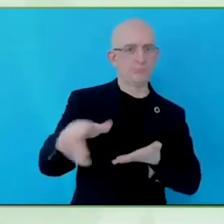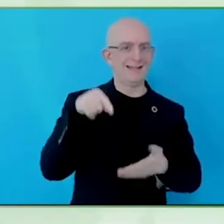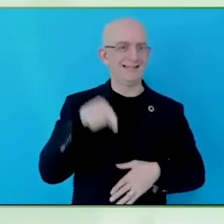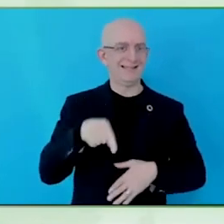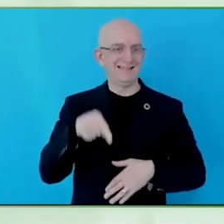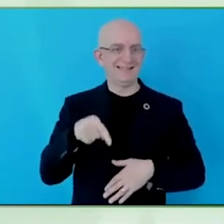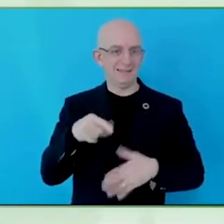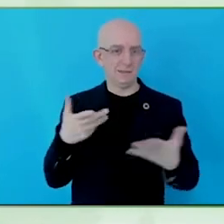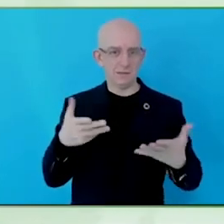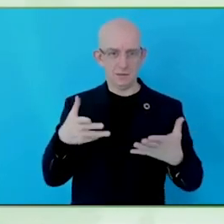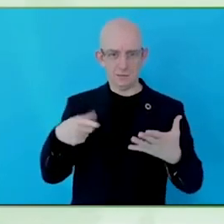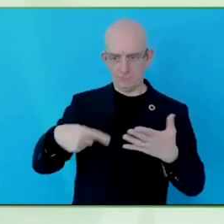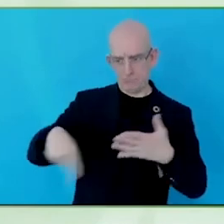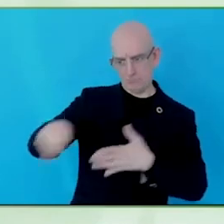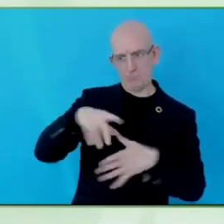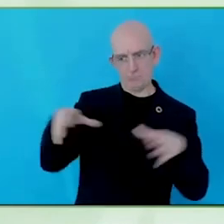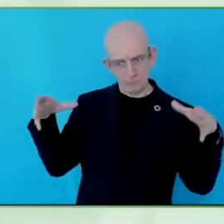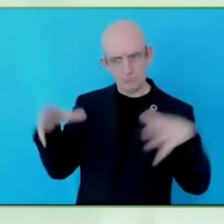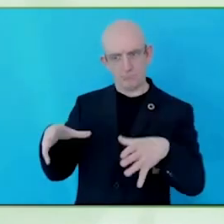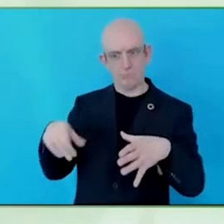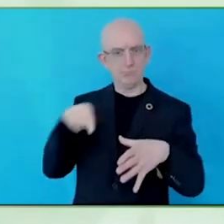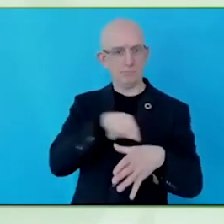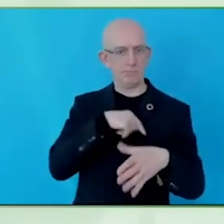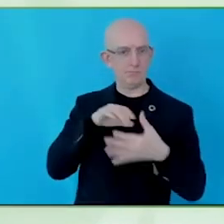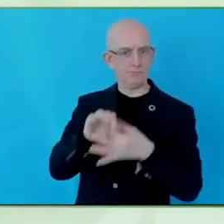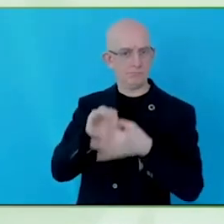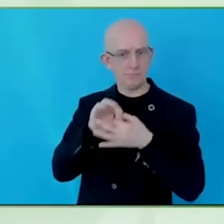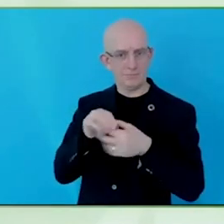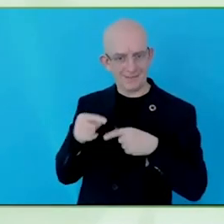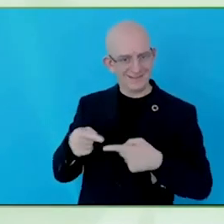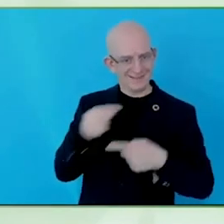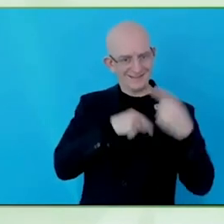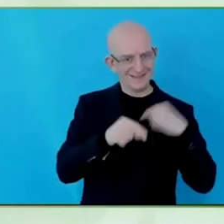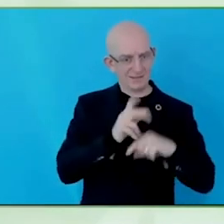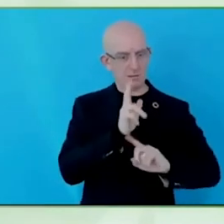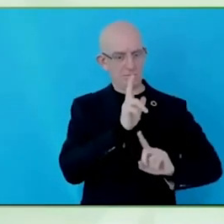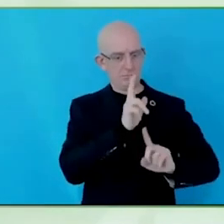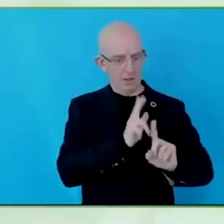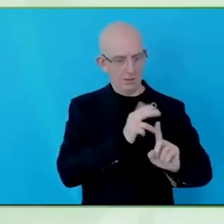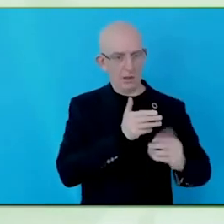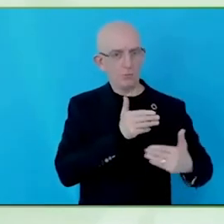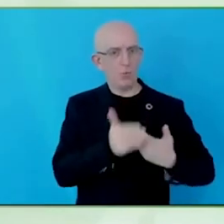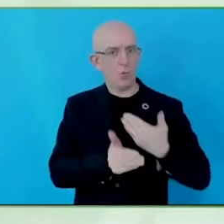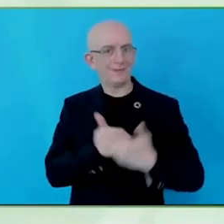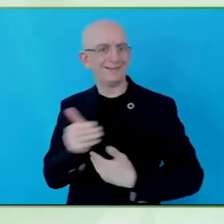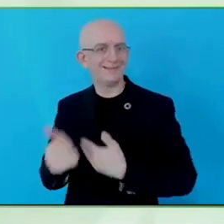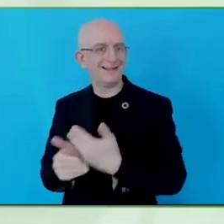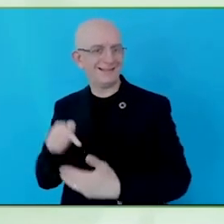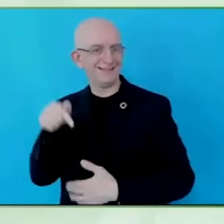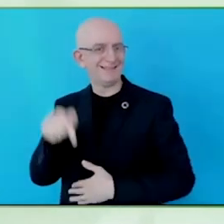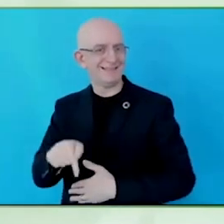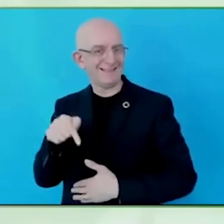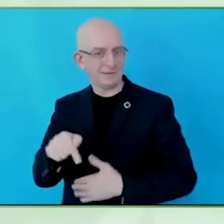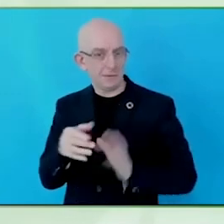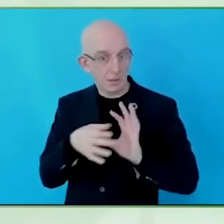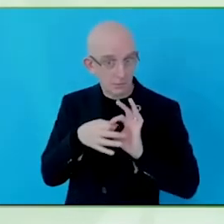your capability that you might wish to to it, what would be relevant? What is fascinating is some of the things we got back were not what we